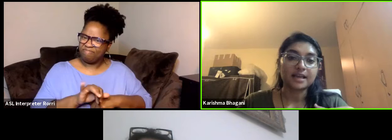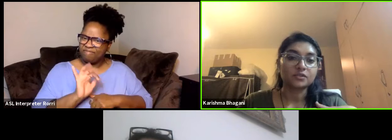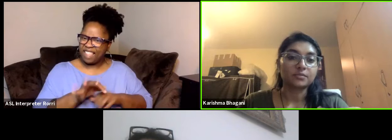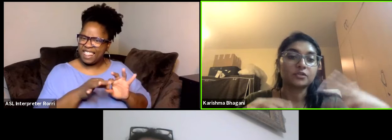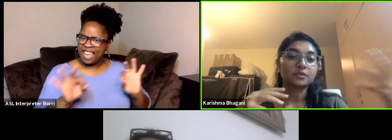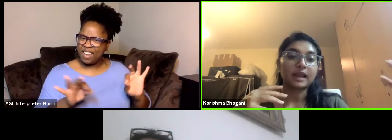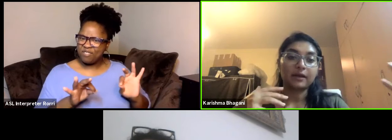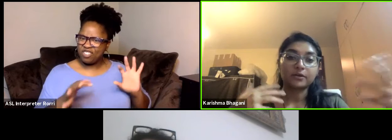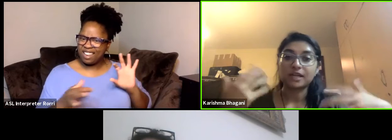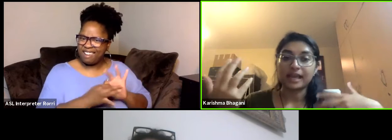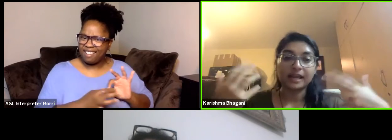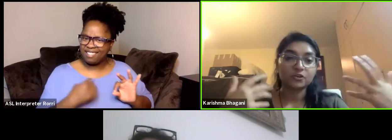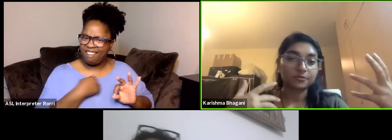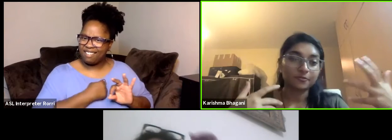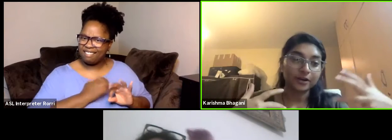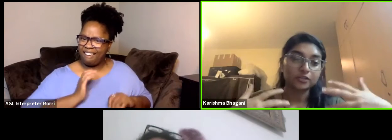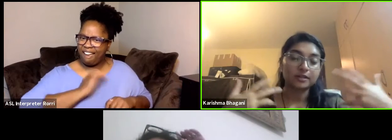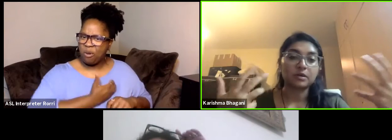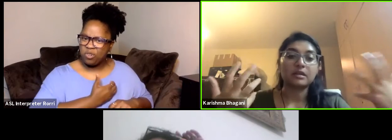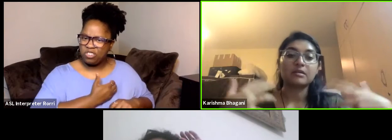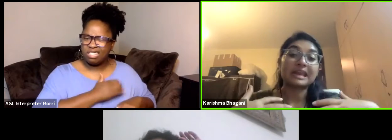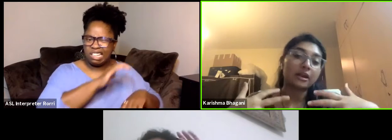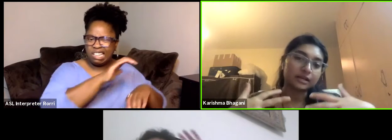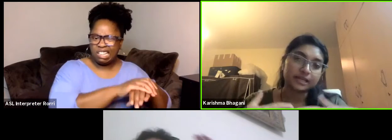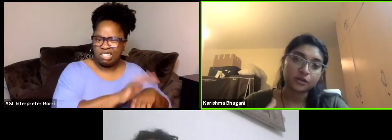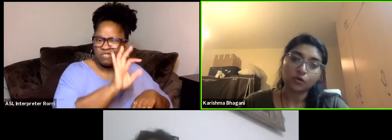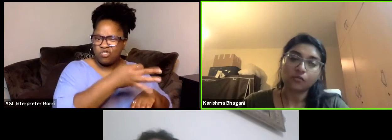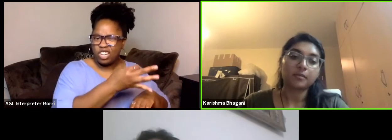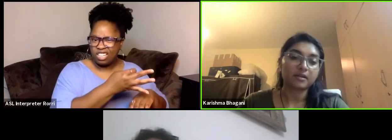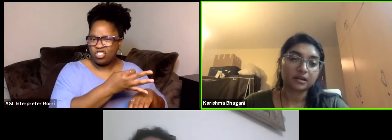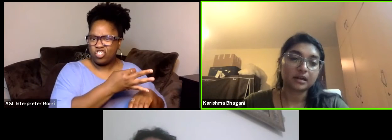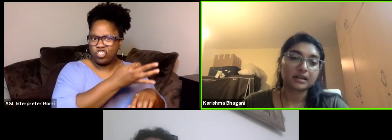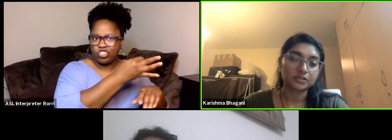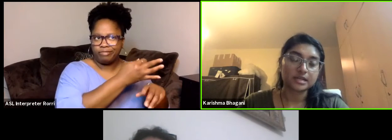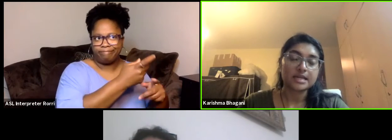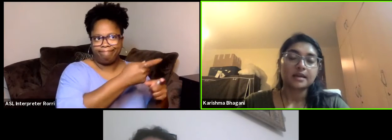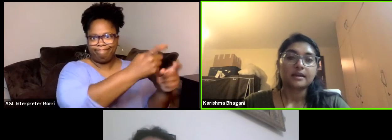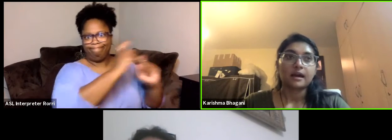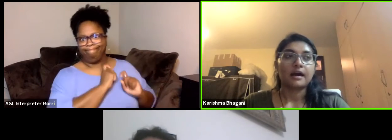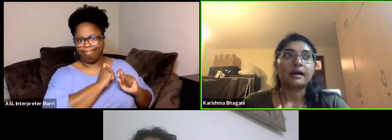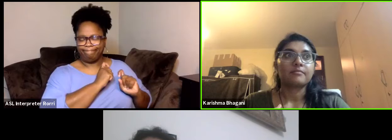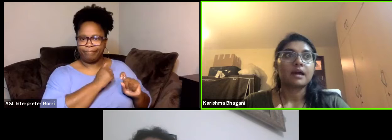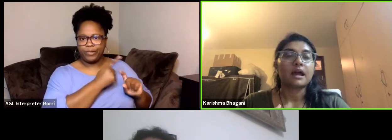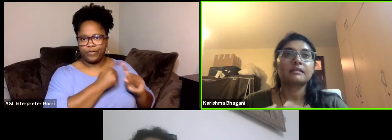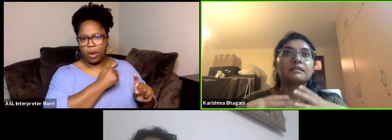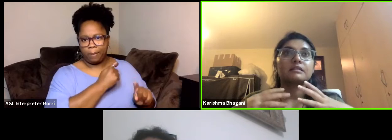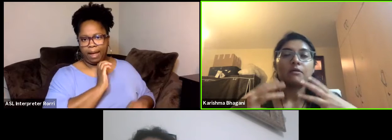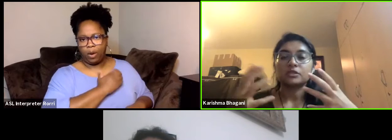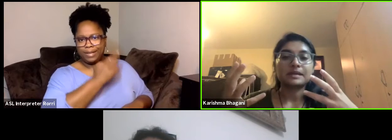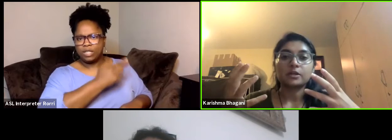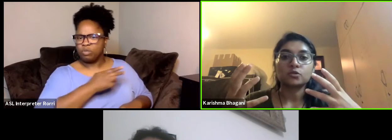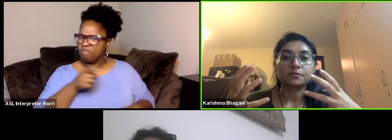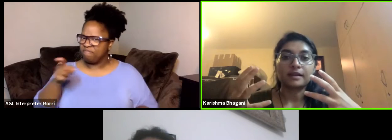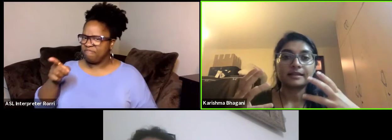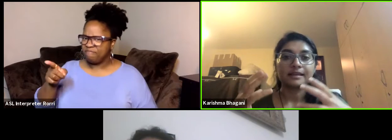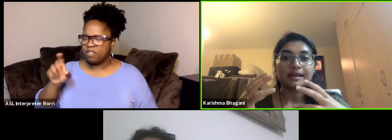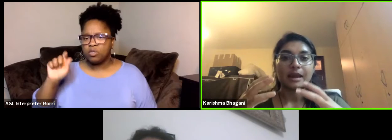as opposed to a language like English or French that we inherited from history. I was speaking to a friend the other day